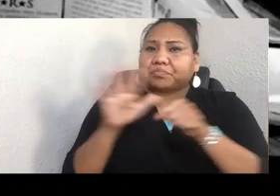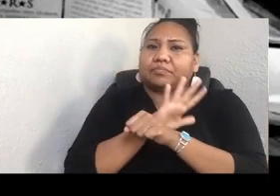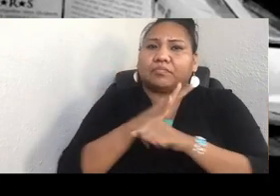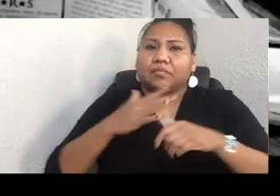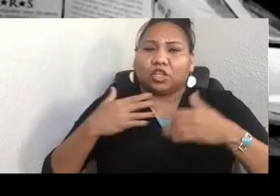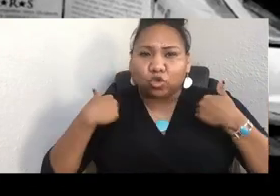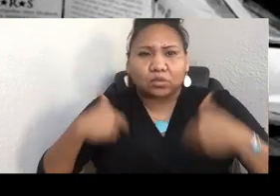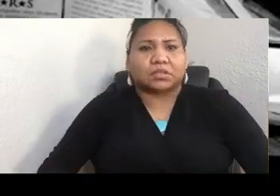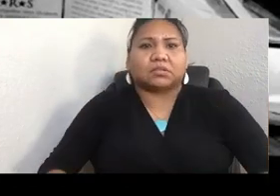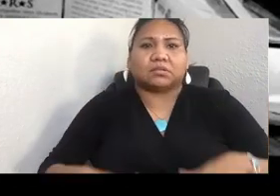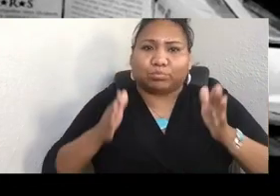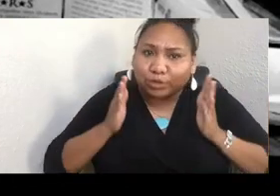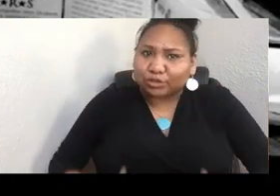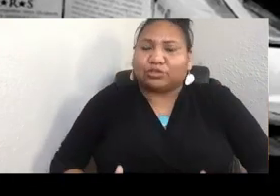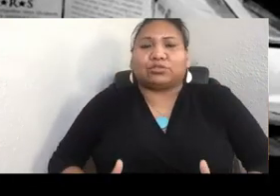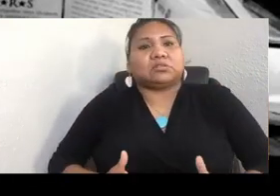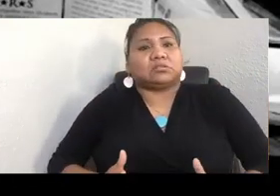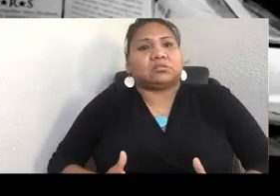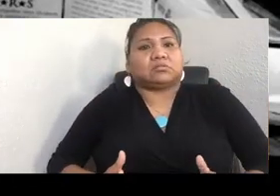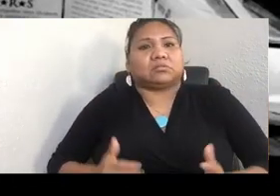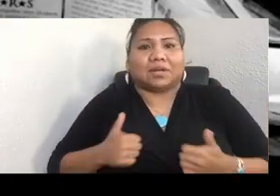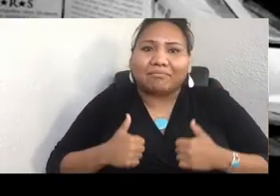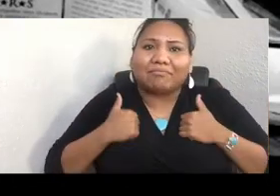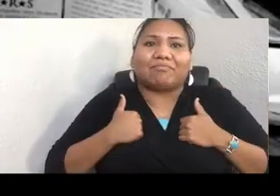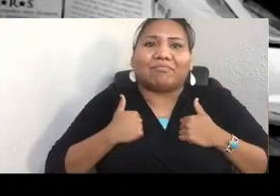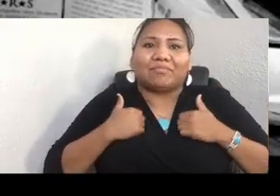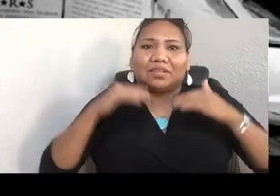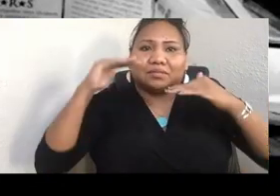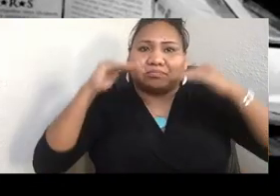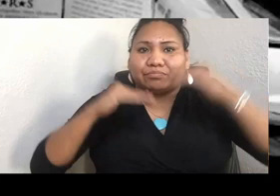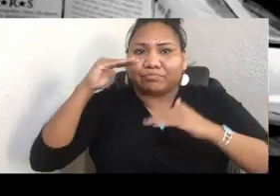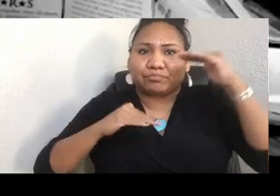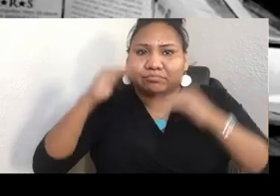to live a balanced and harmonious life. So that's an indigenous epistemology.